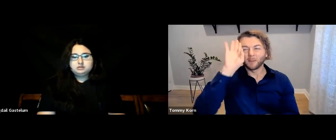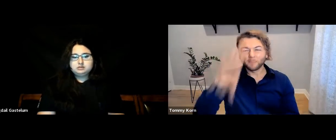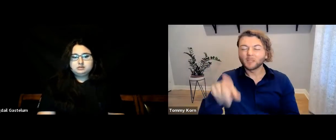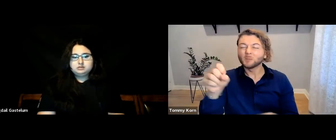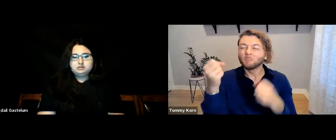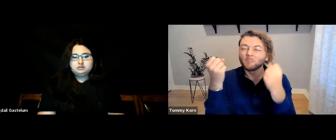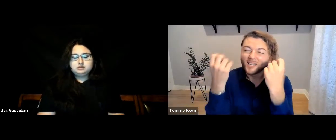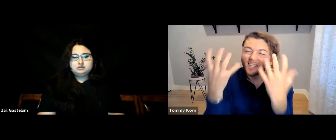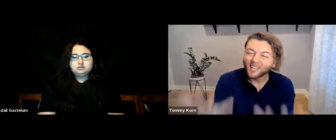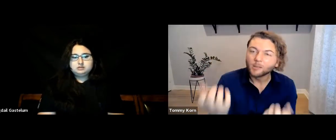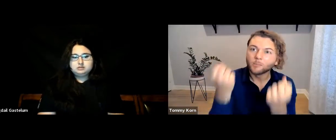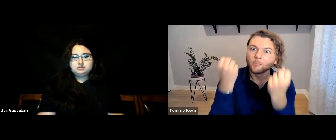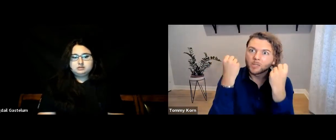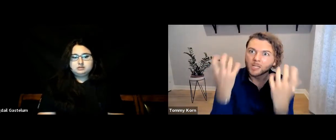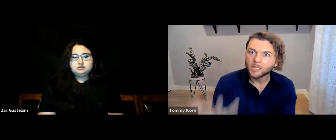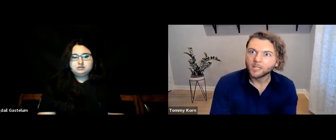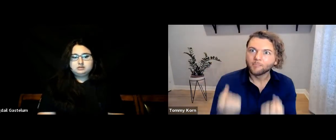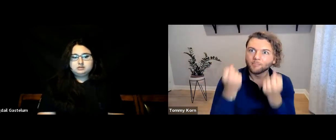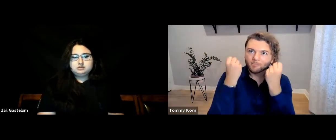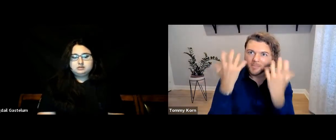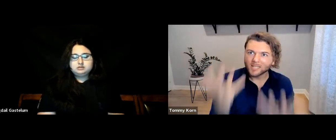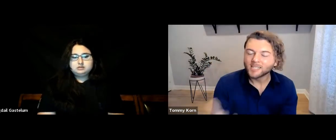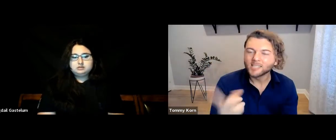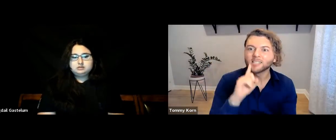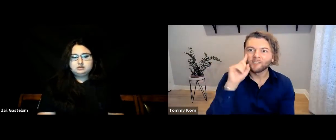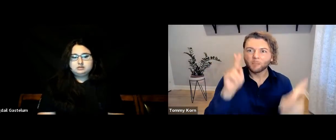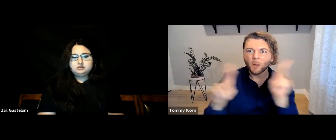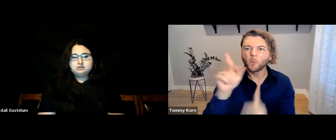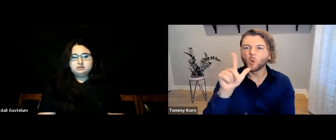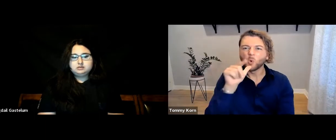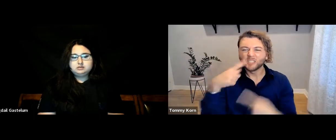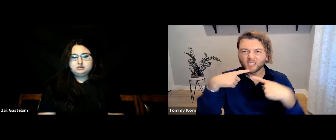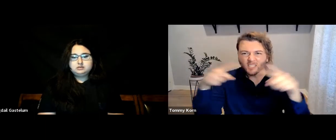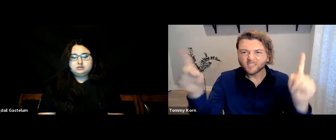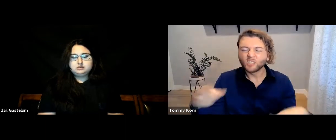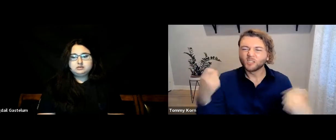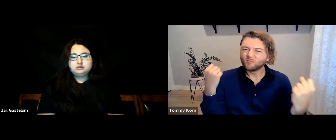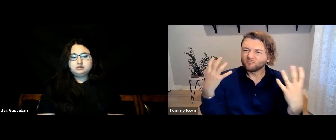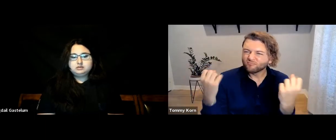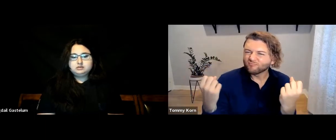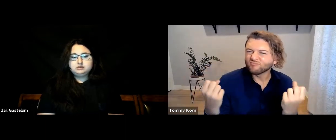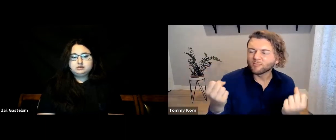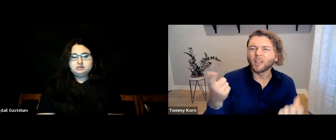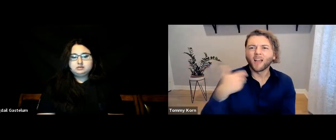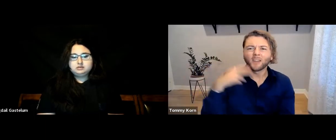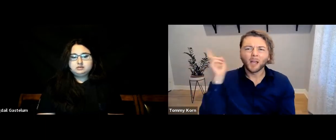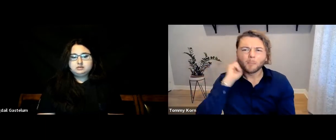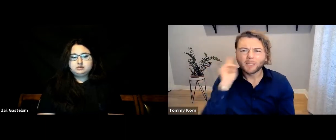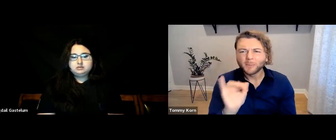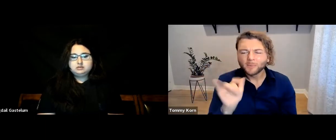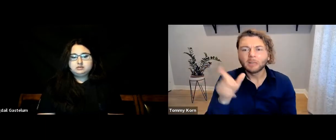And there’s so many, many, many varieties of signing, like those with a CI.